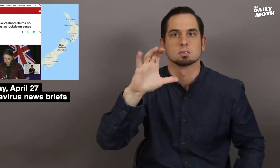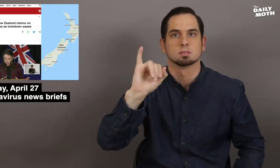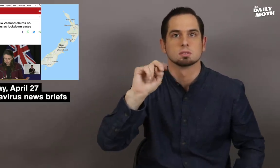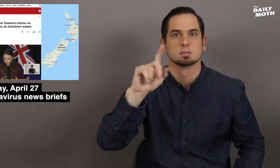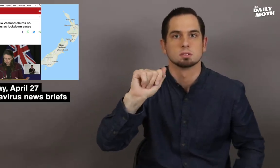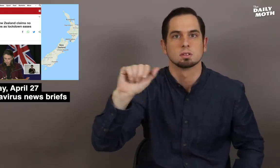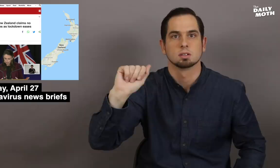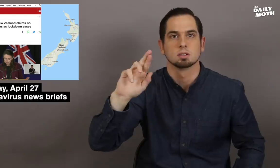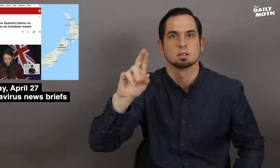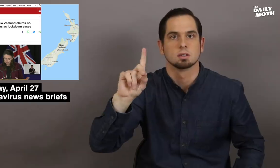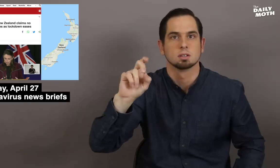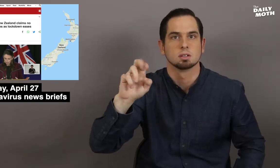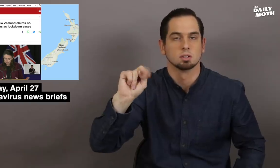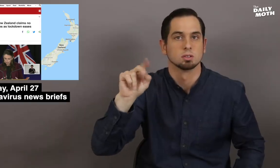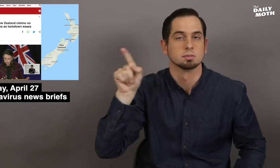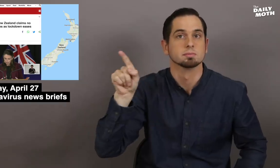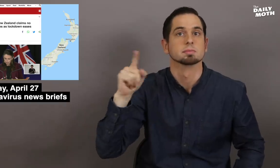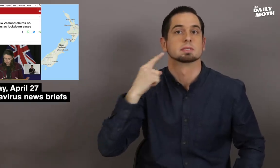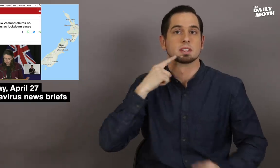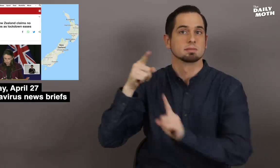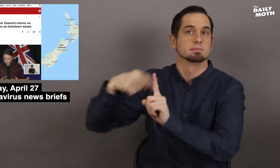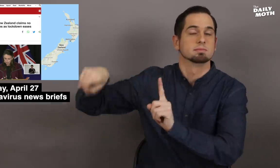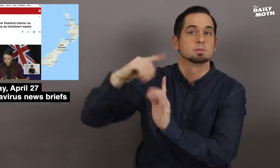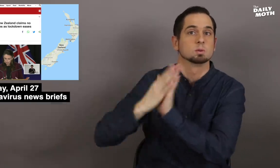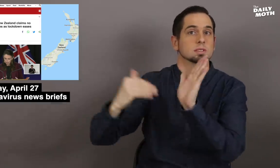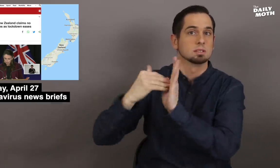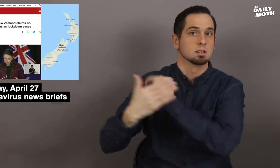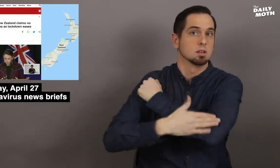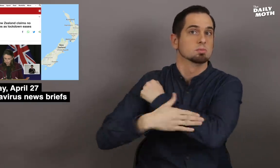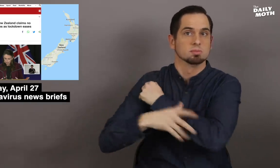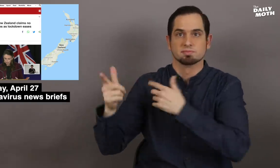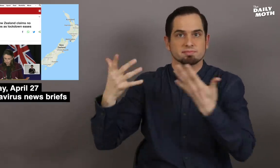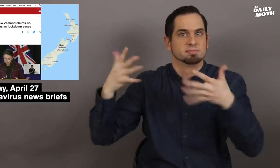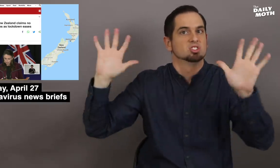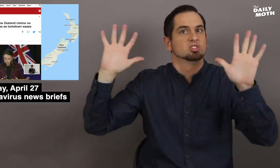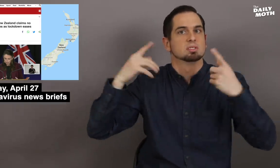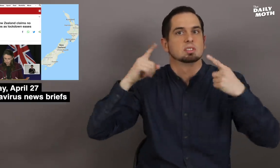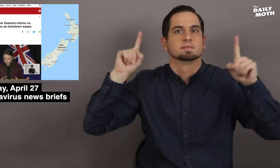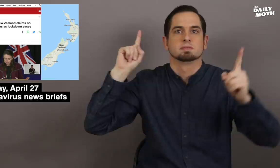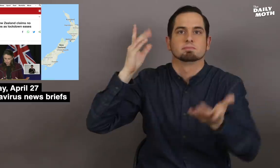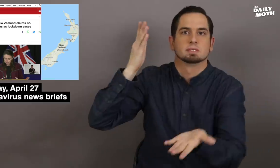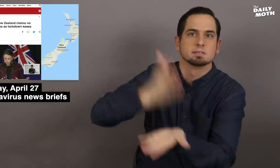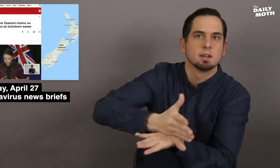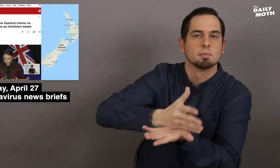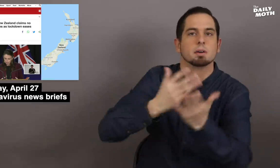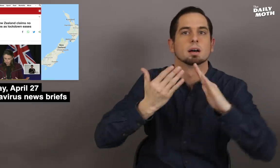Jacinda Ardern said the country has stopped